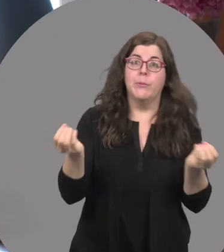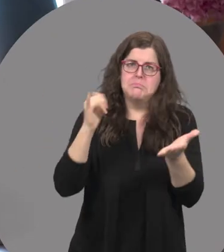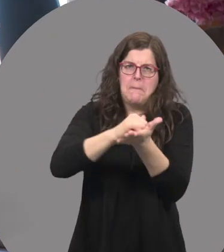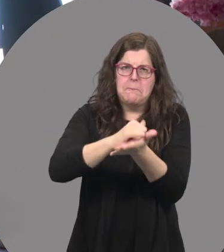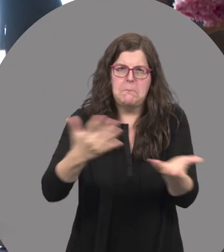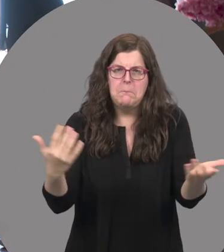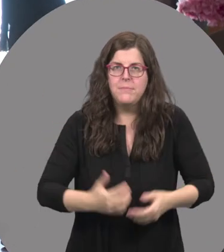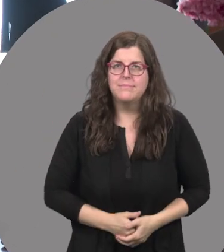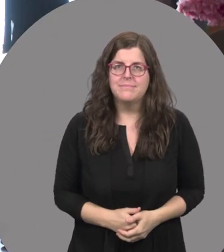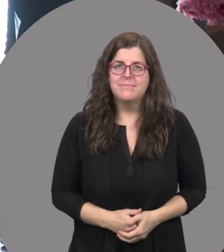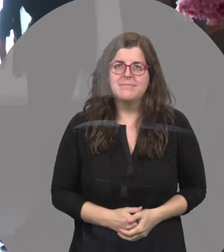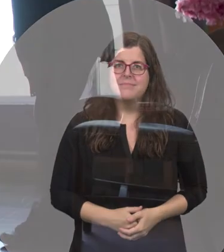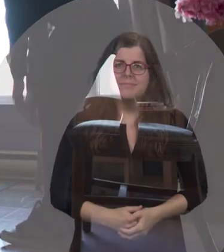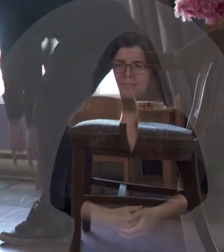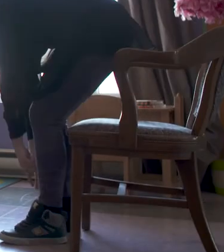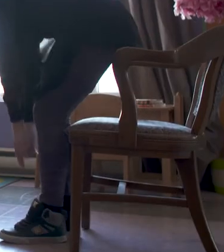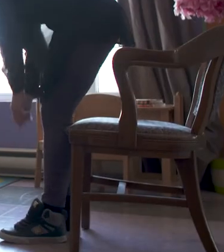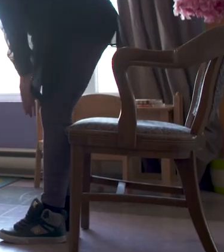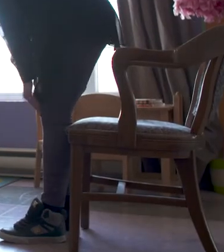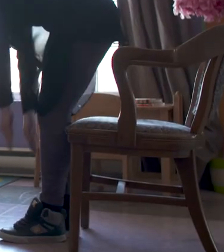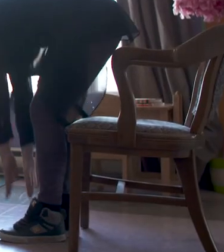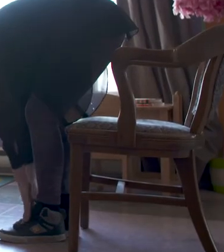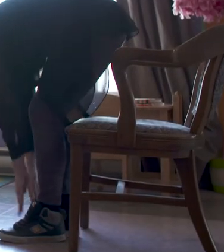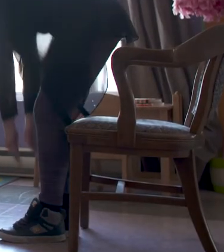[Singing] Head... shoulders, knees and toes... knees and toes...